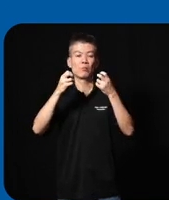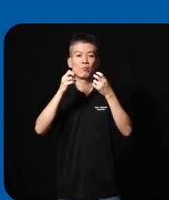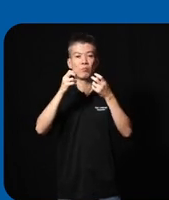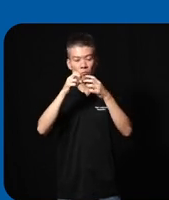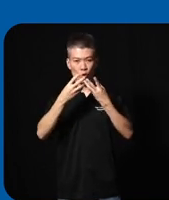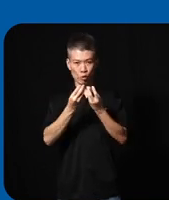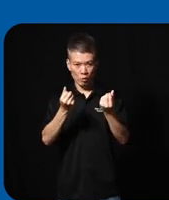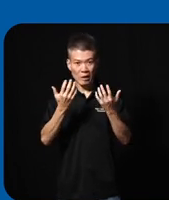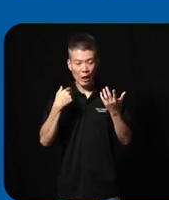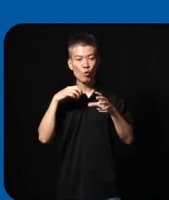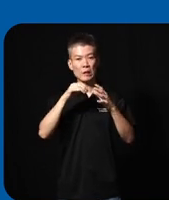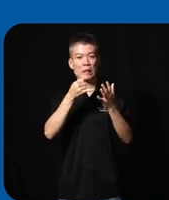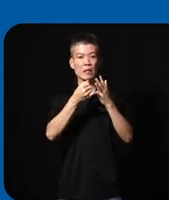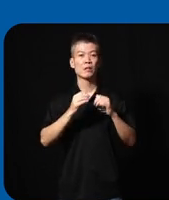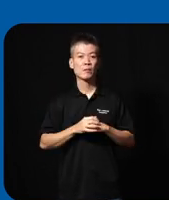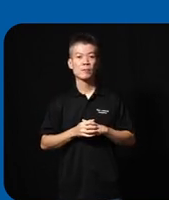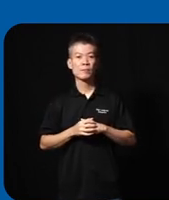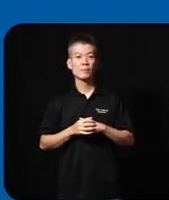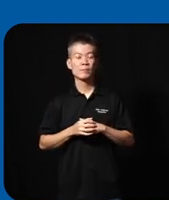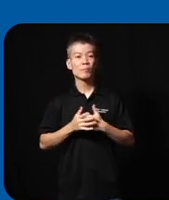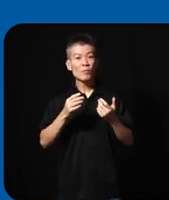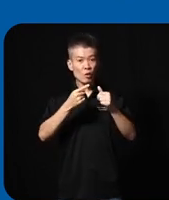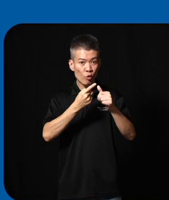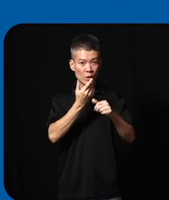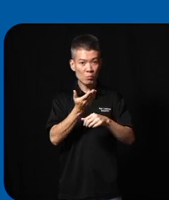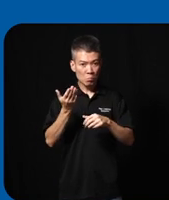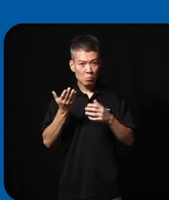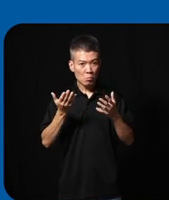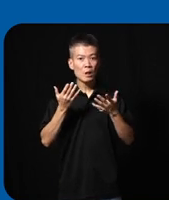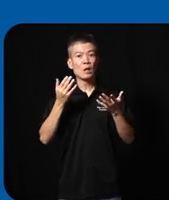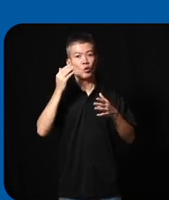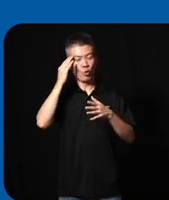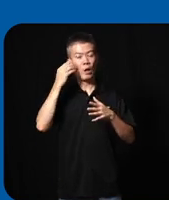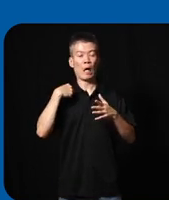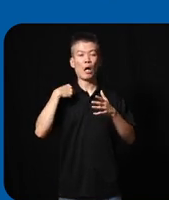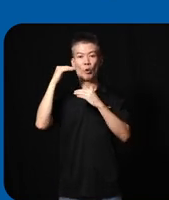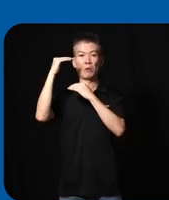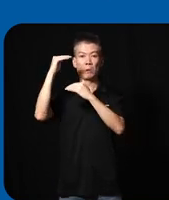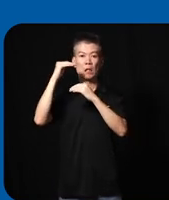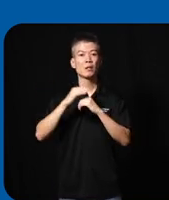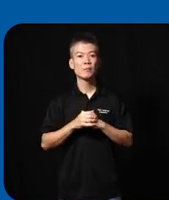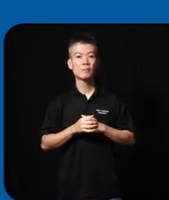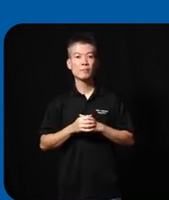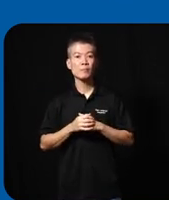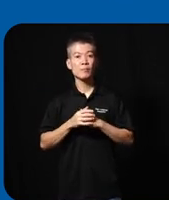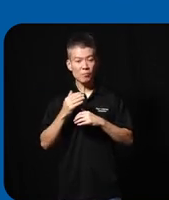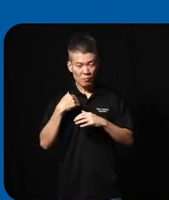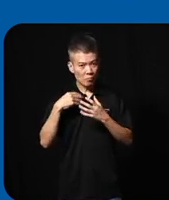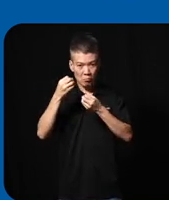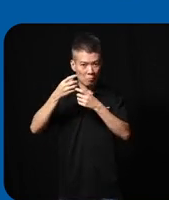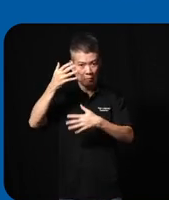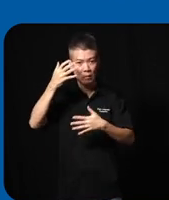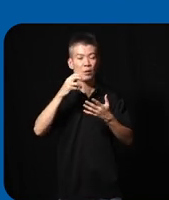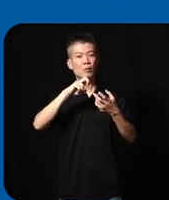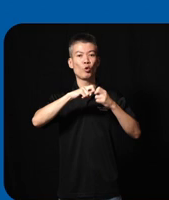is how we did it the first thing was to know our limits there was so many problem statements that